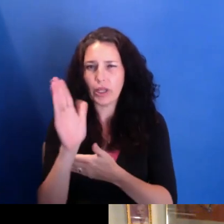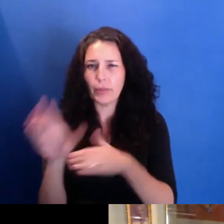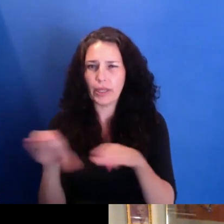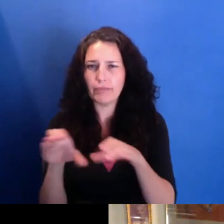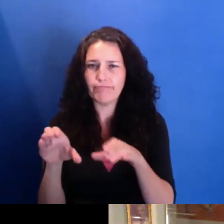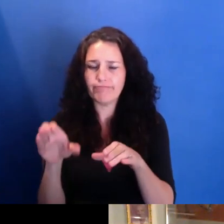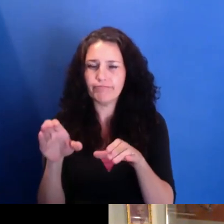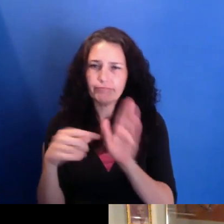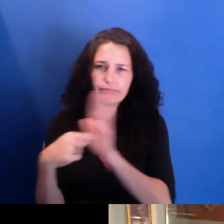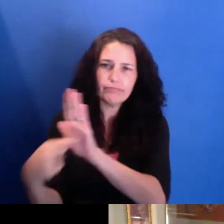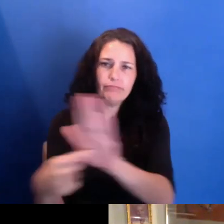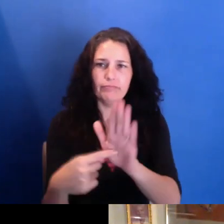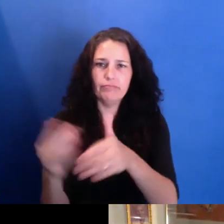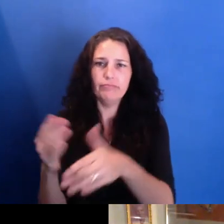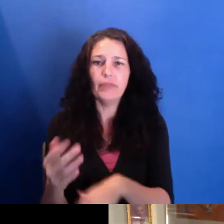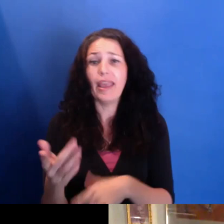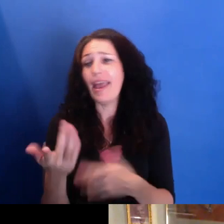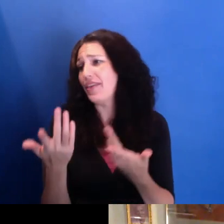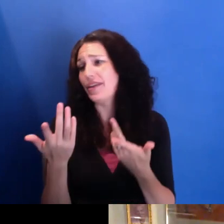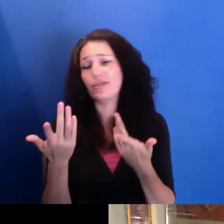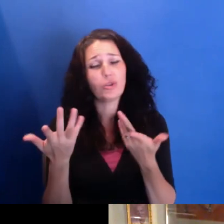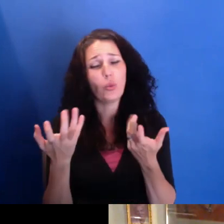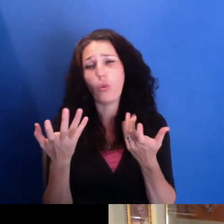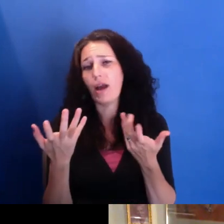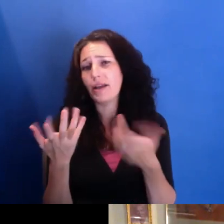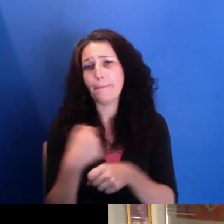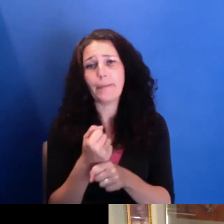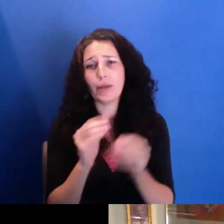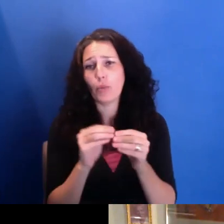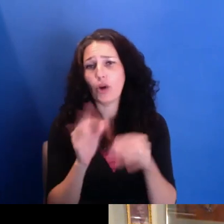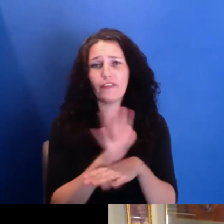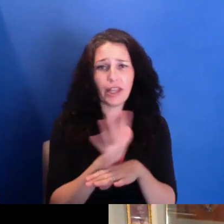able to make films and just provide more exhibition spaces that people can come and--